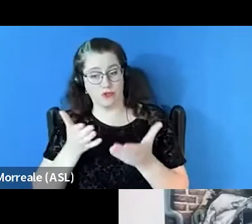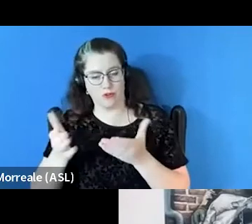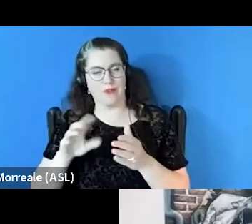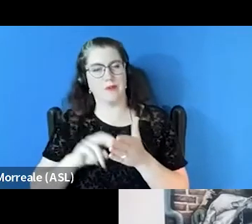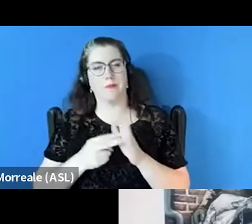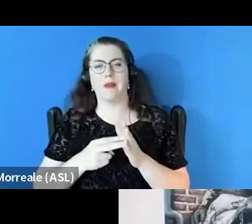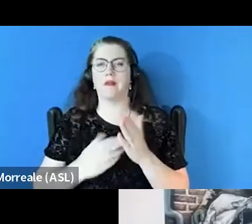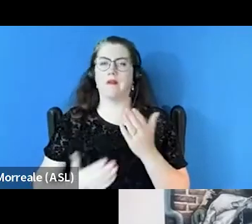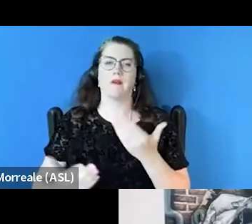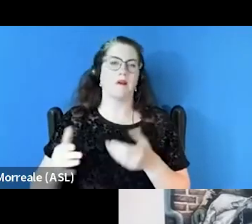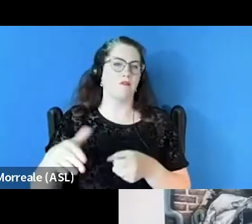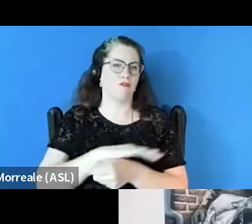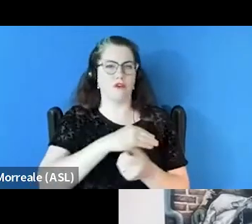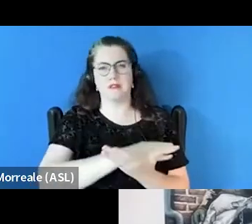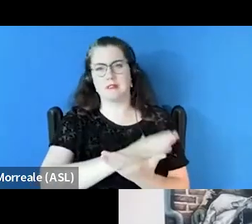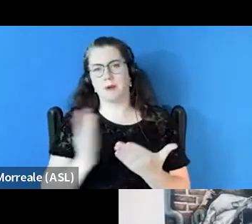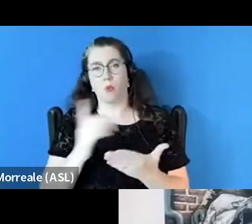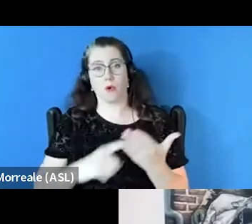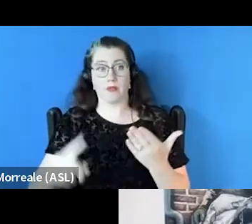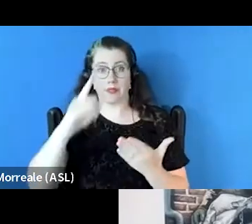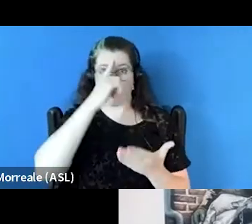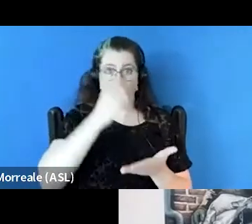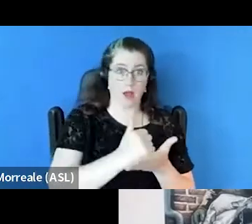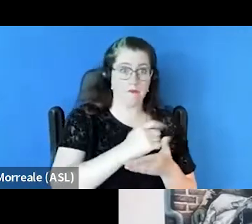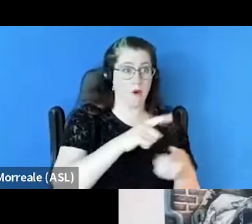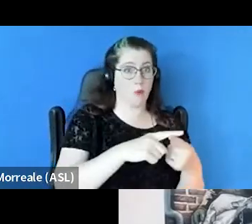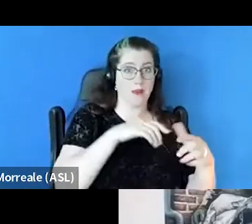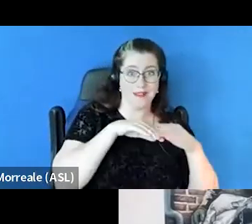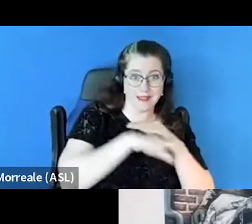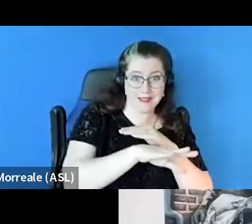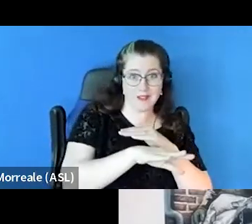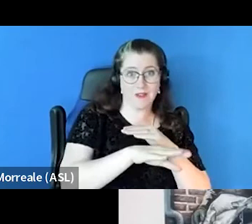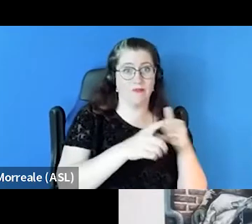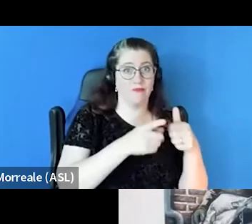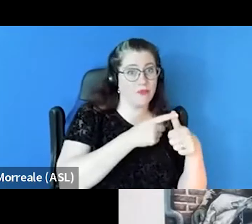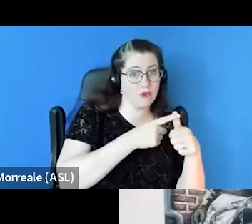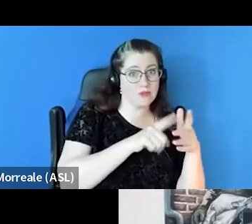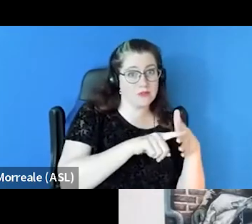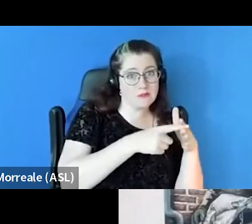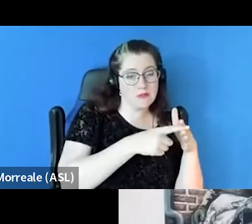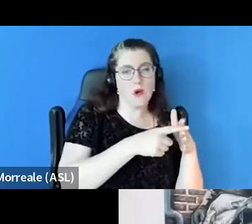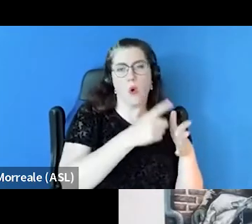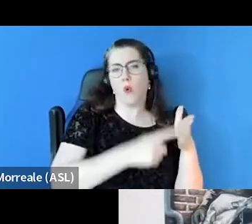What did the clients say was helpful when they were first entering their housing? What do they wish we had done differently?